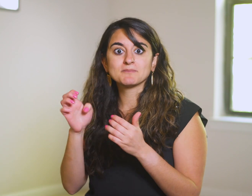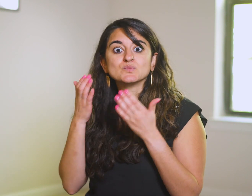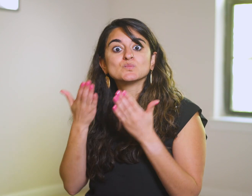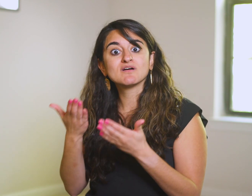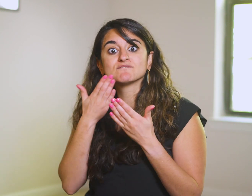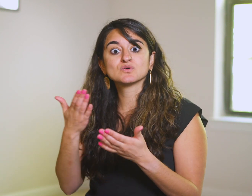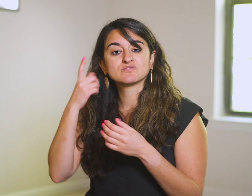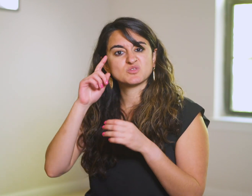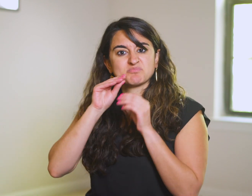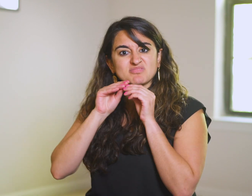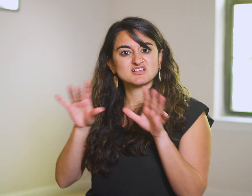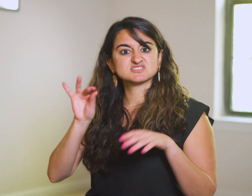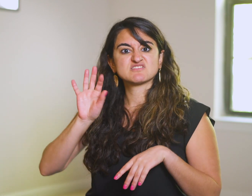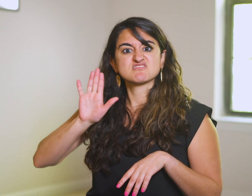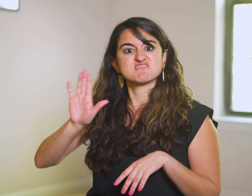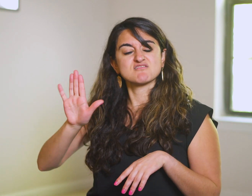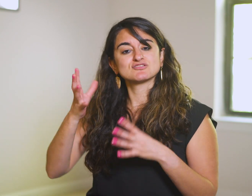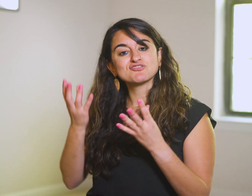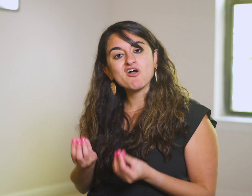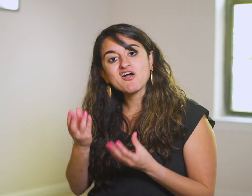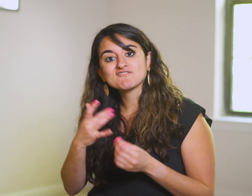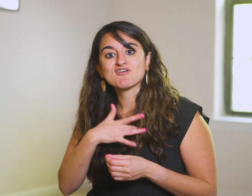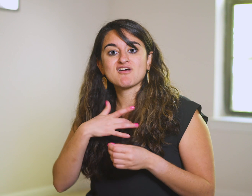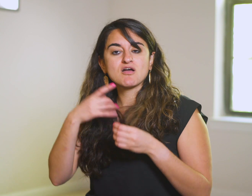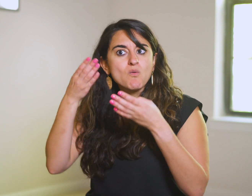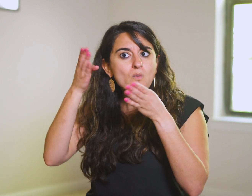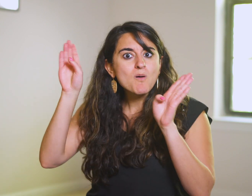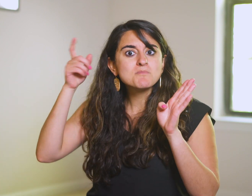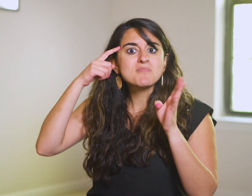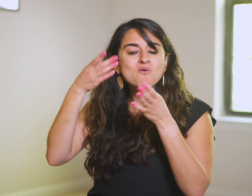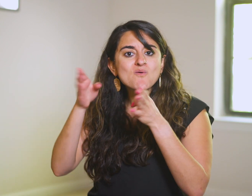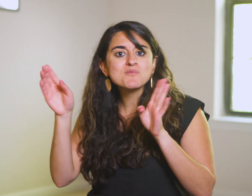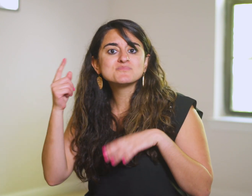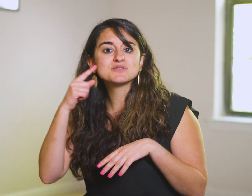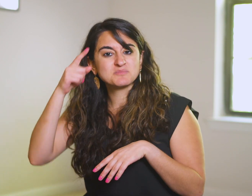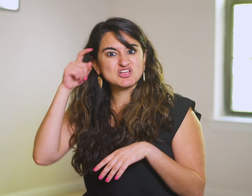Be grateful for the blessing of your soft hearts and open ears,